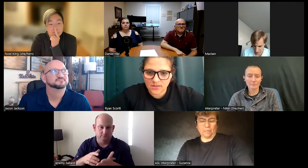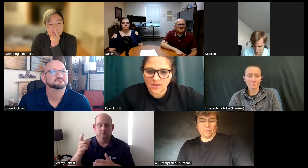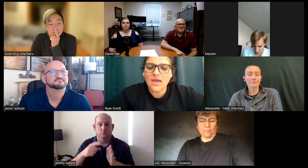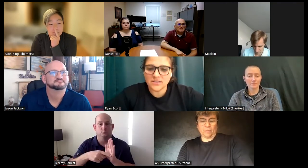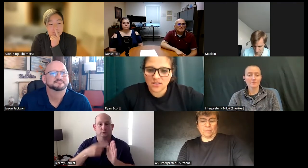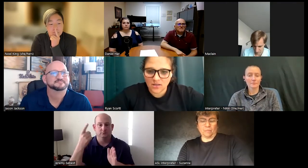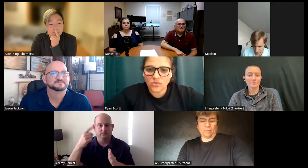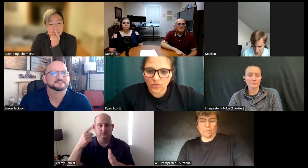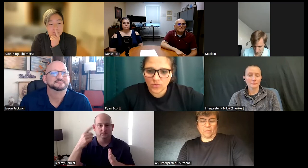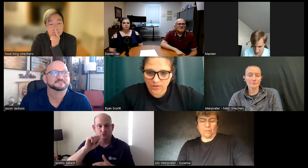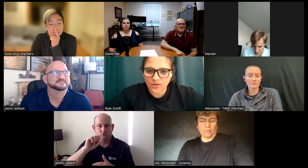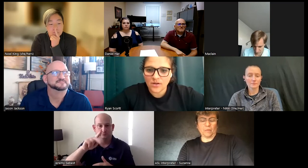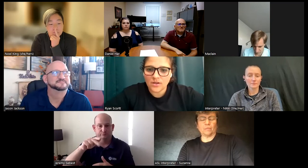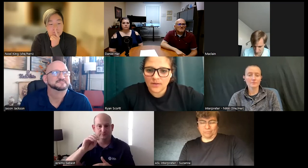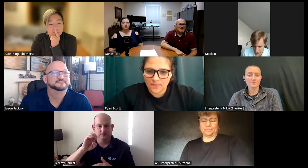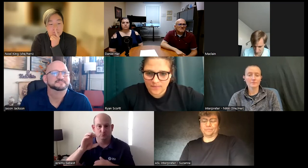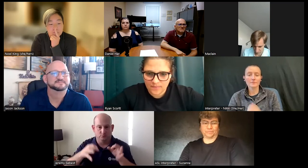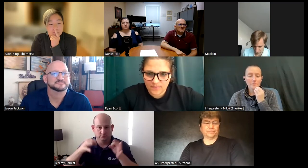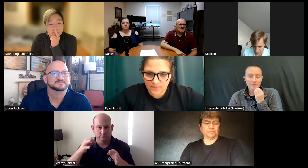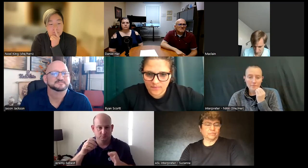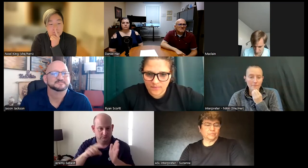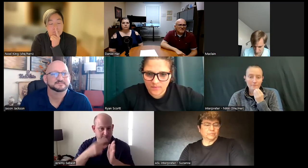as a lawyer